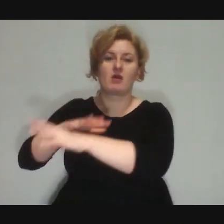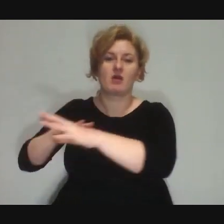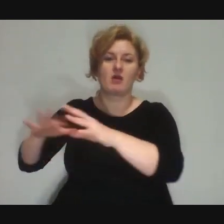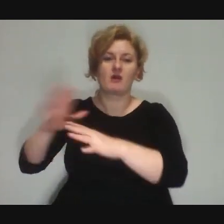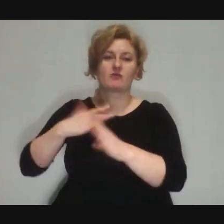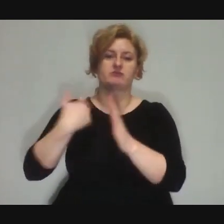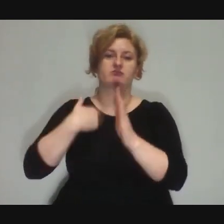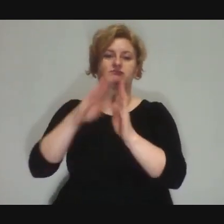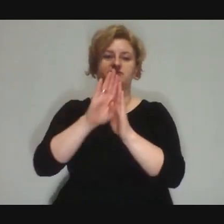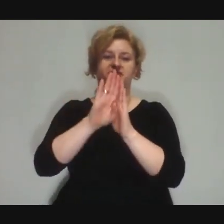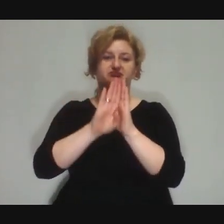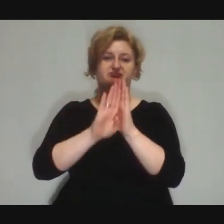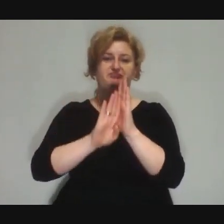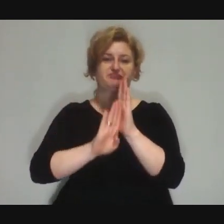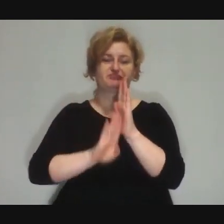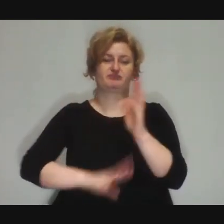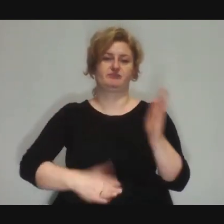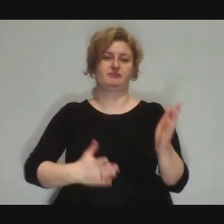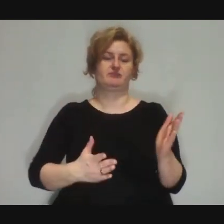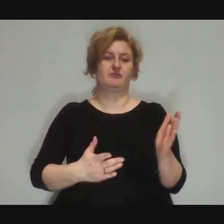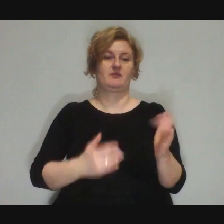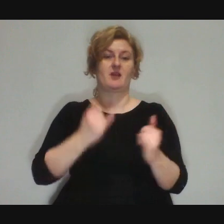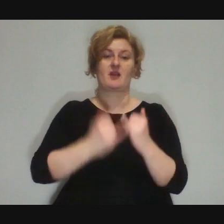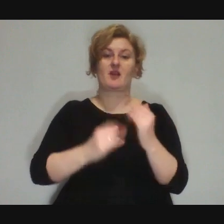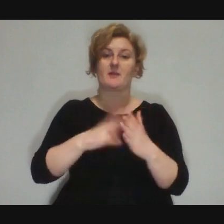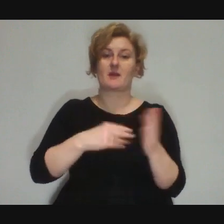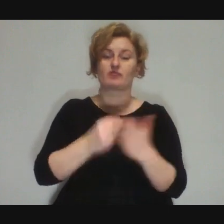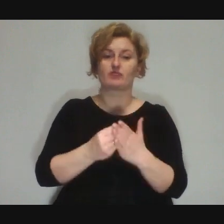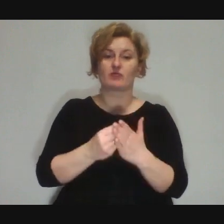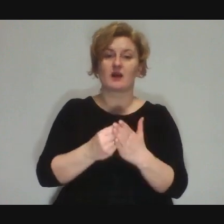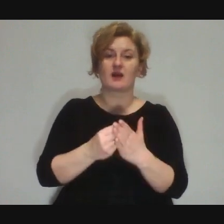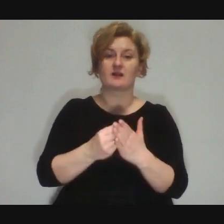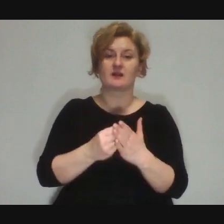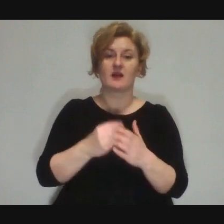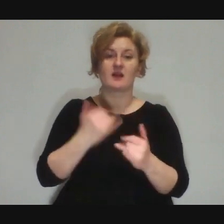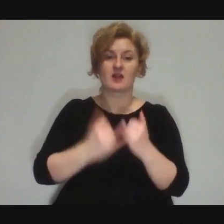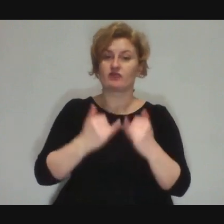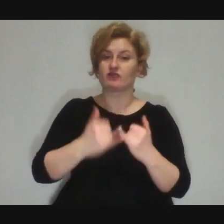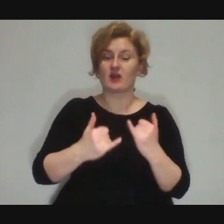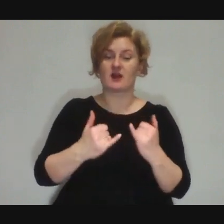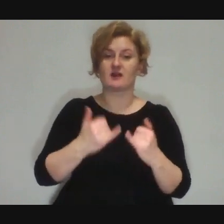but if you do it the other way round and you don't make these social estates,